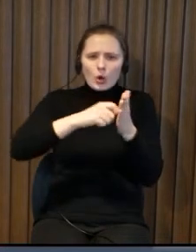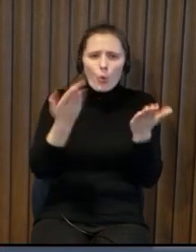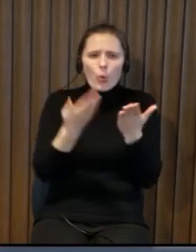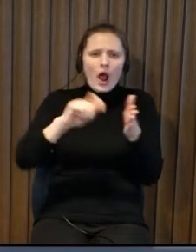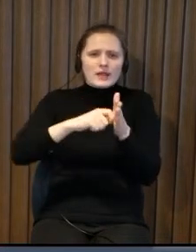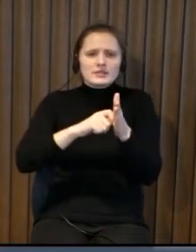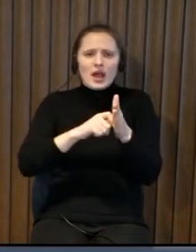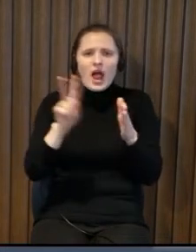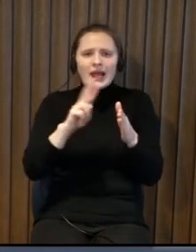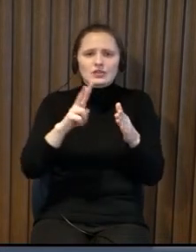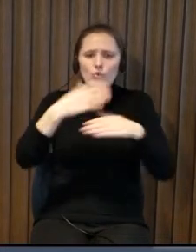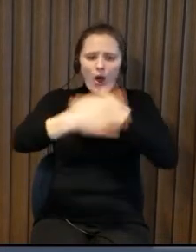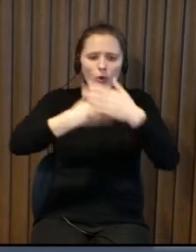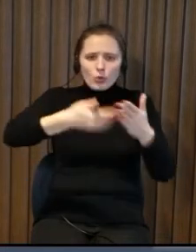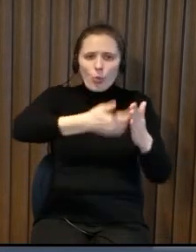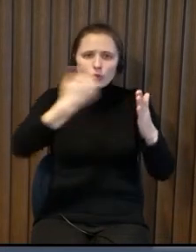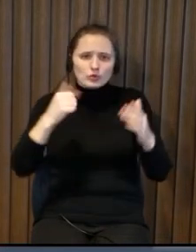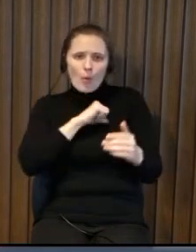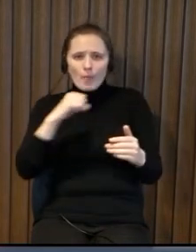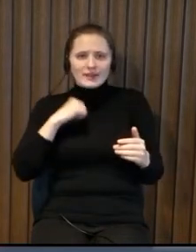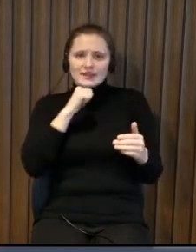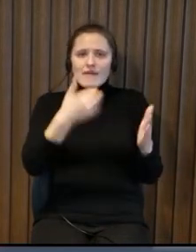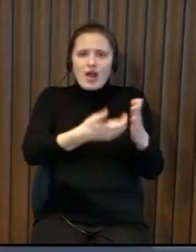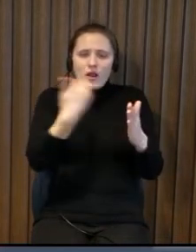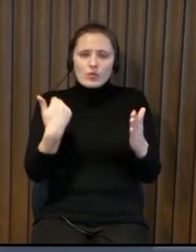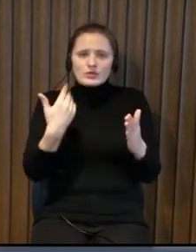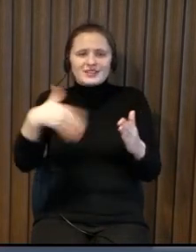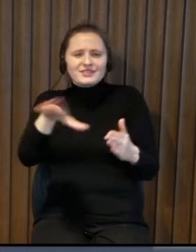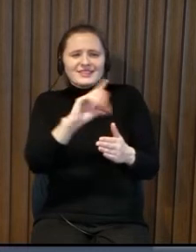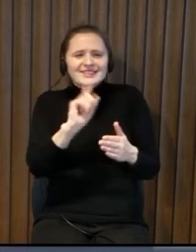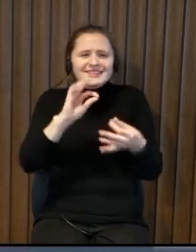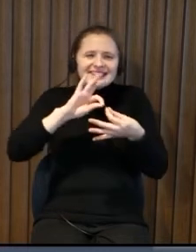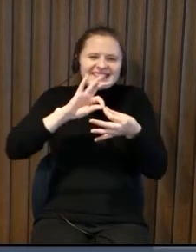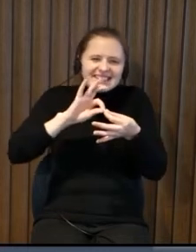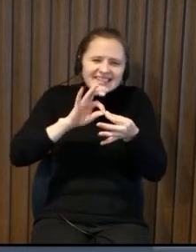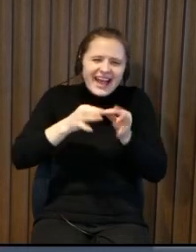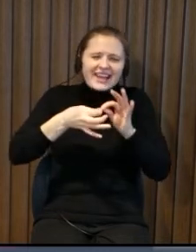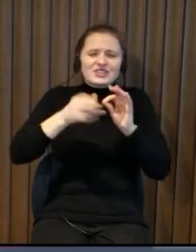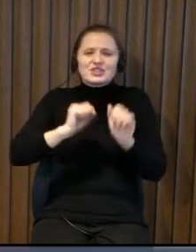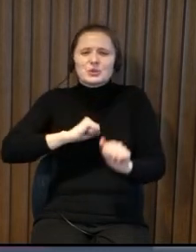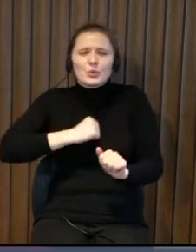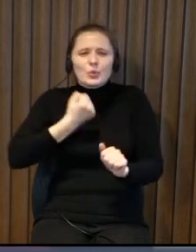where is the key who will take this tarp off and who will